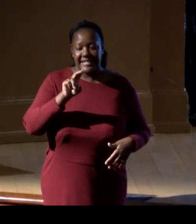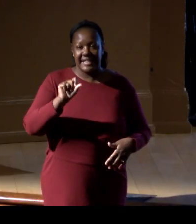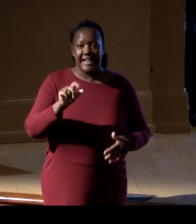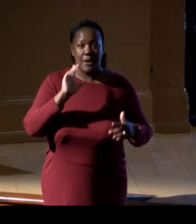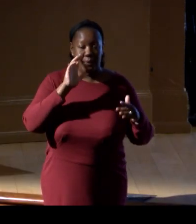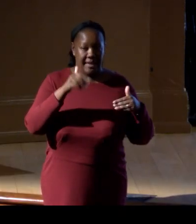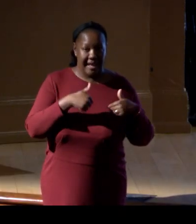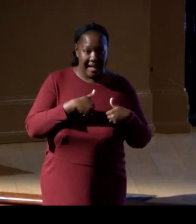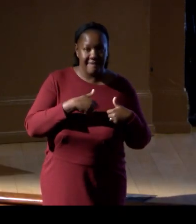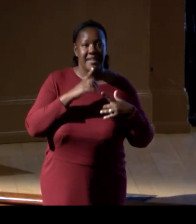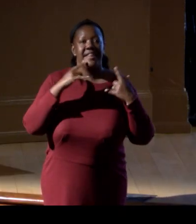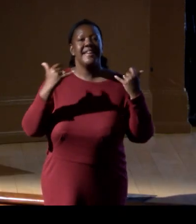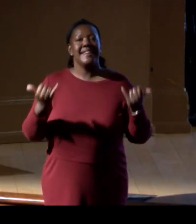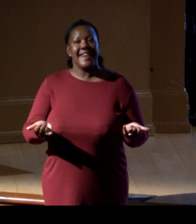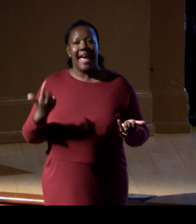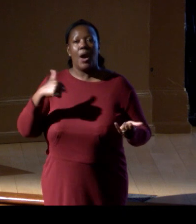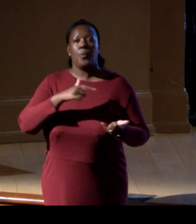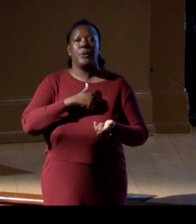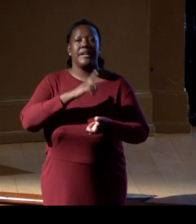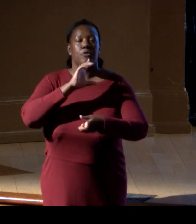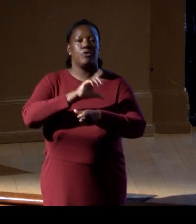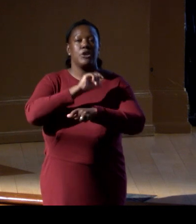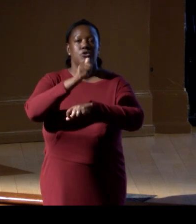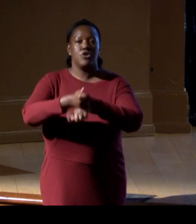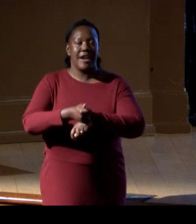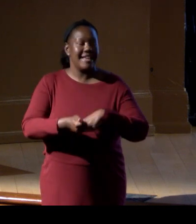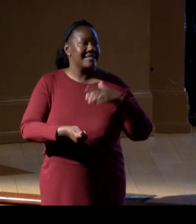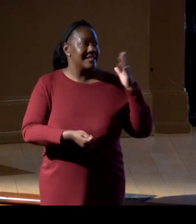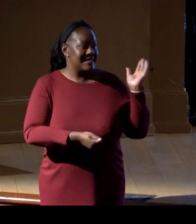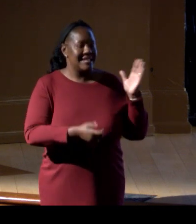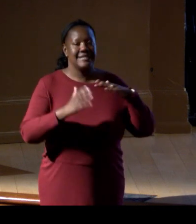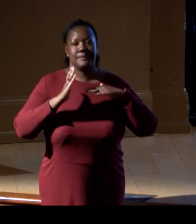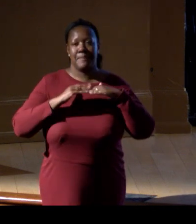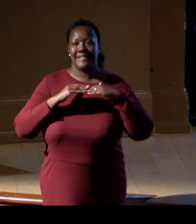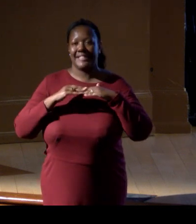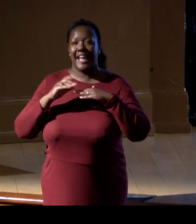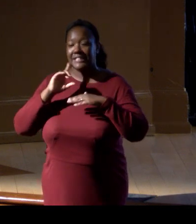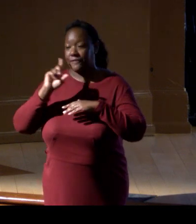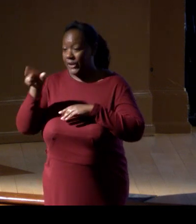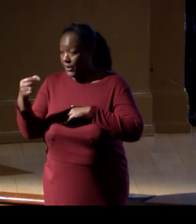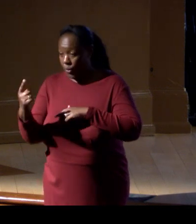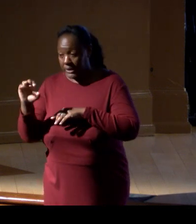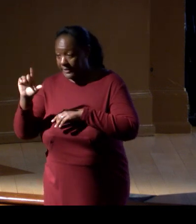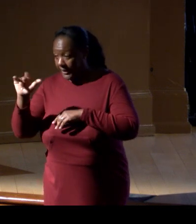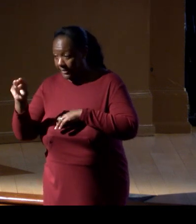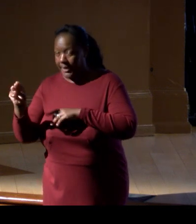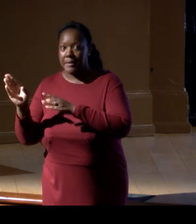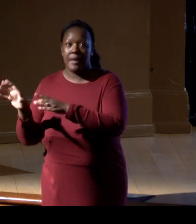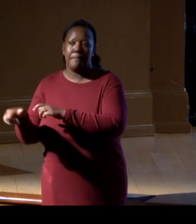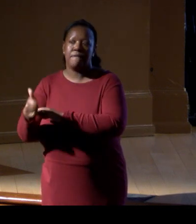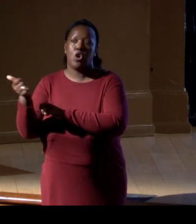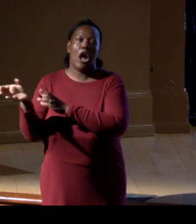now, we can recreate these ecological baselines for many more places at a scale much faster.